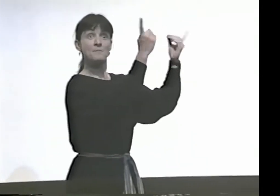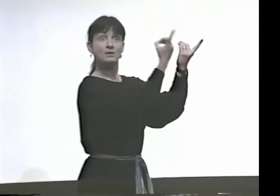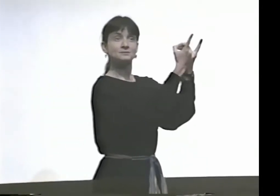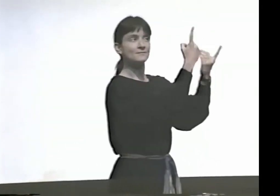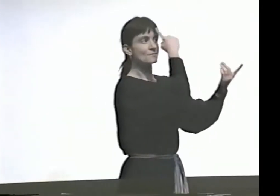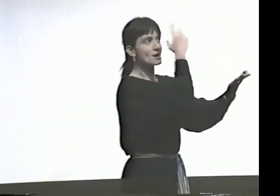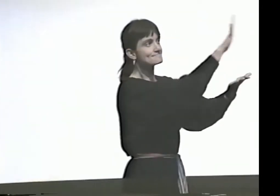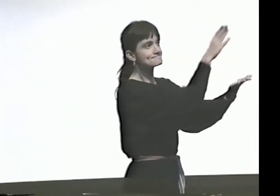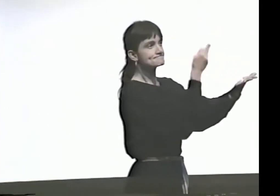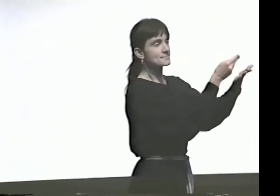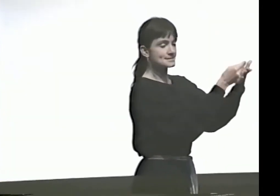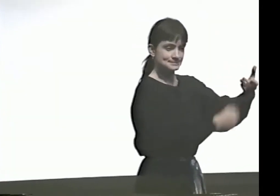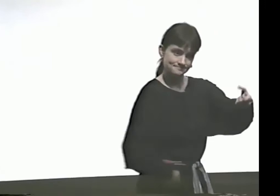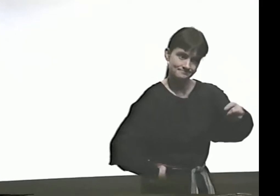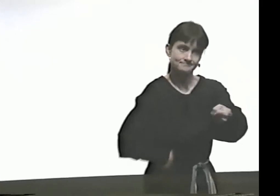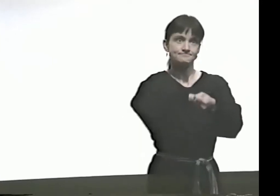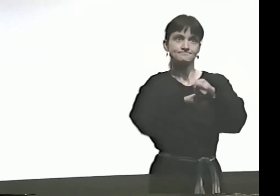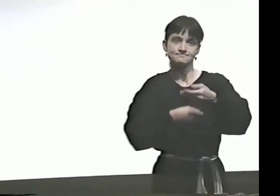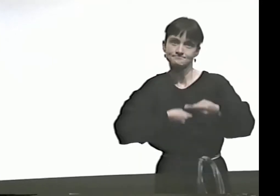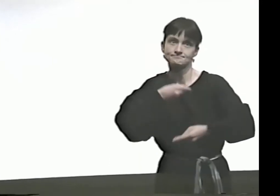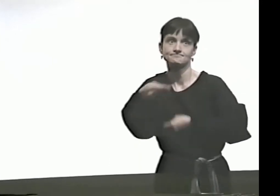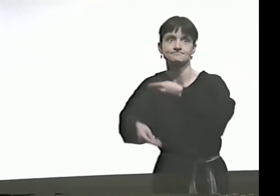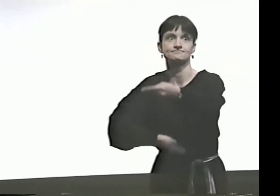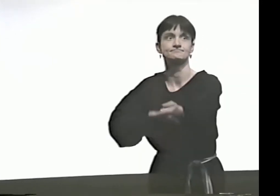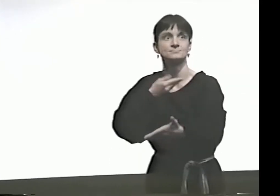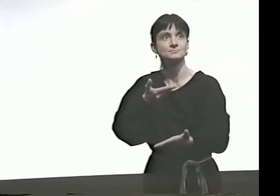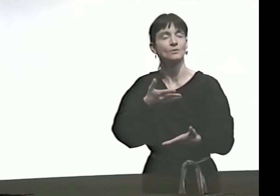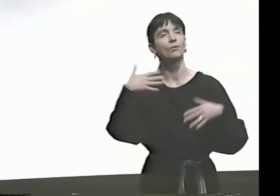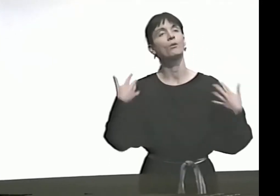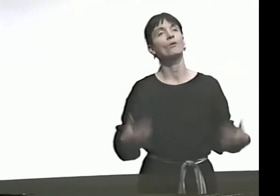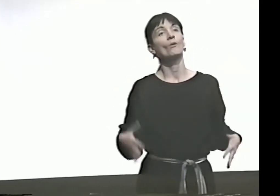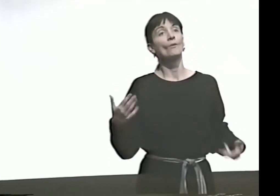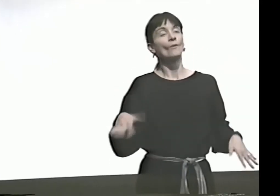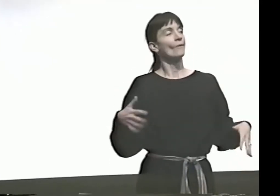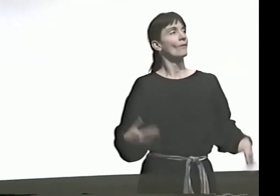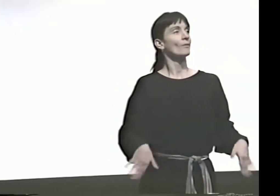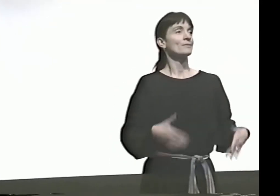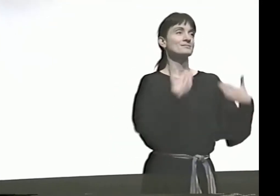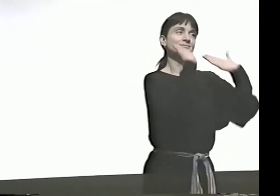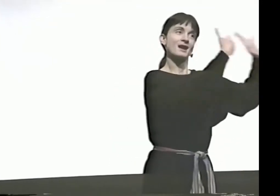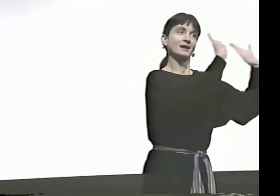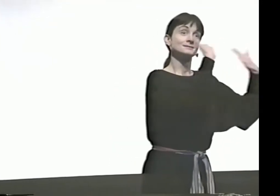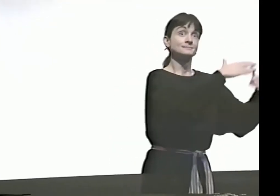AND THANK THE LIBERAL ARTS DEPARTMENT FOR FUNDING THE PROJECT.